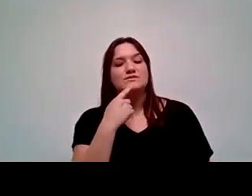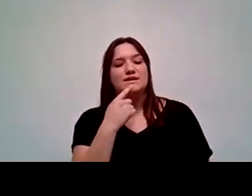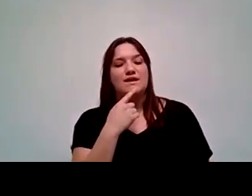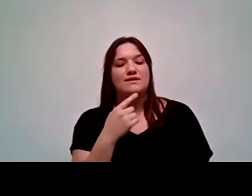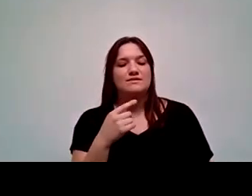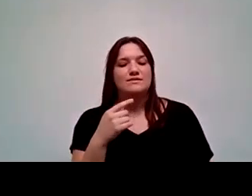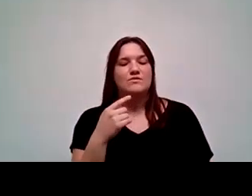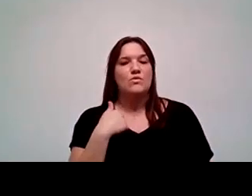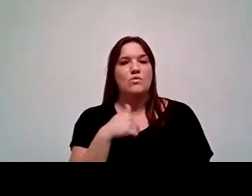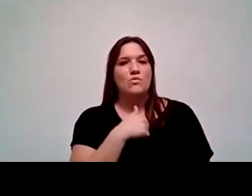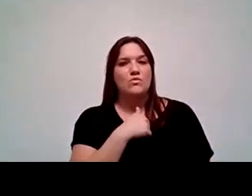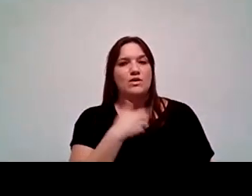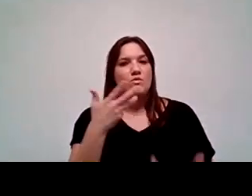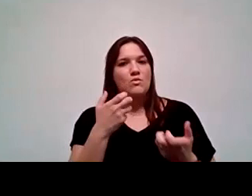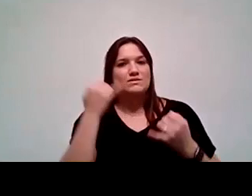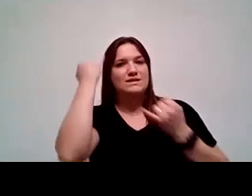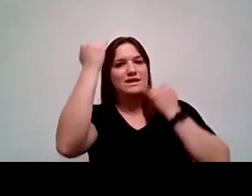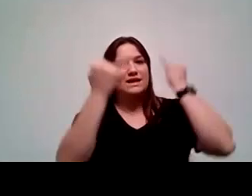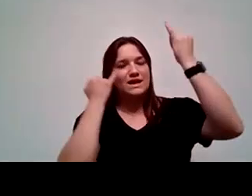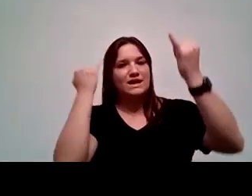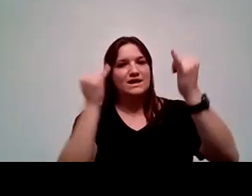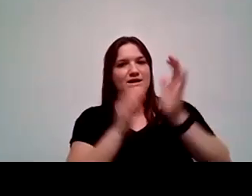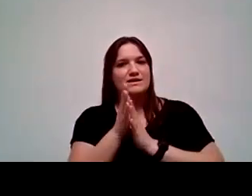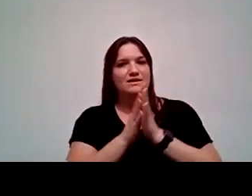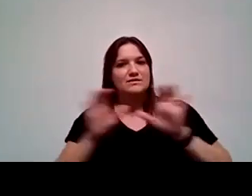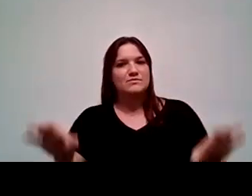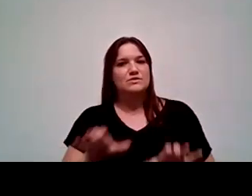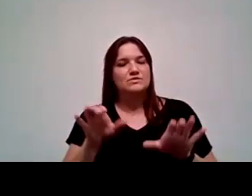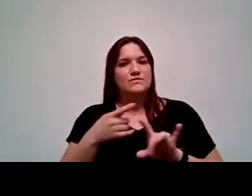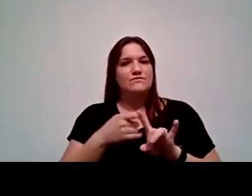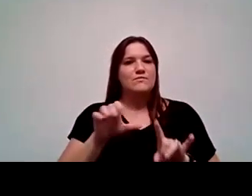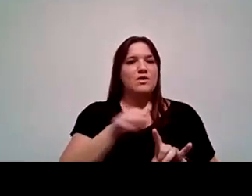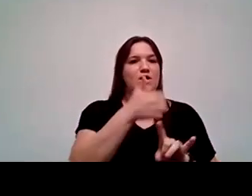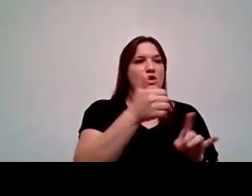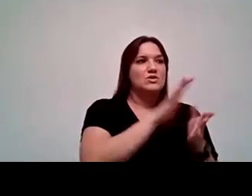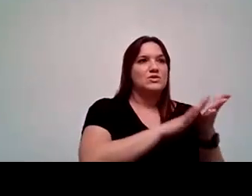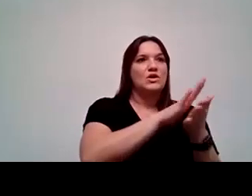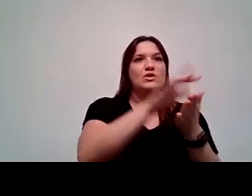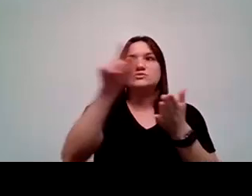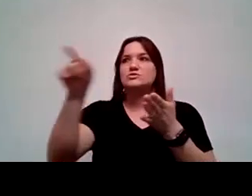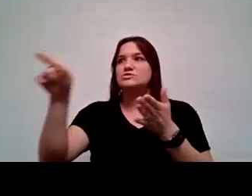we want to take ideas and initiatives that are being done from our sister colleges and continue that effort.